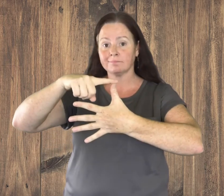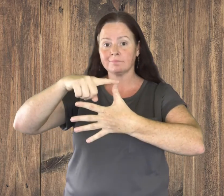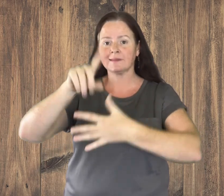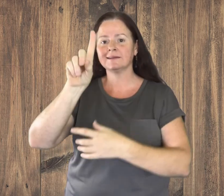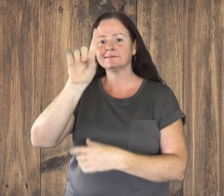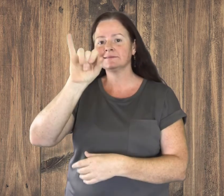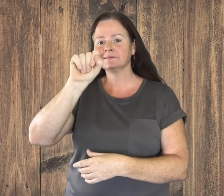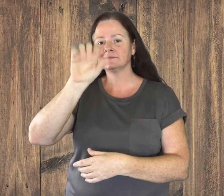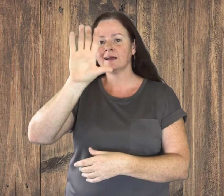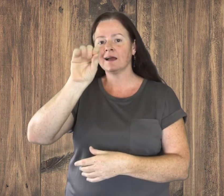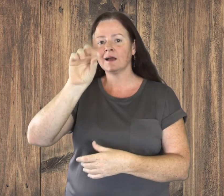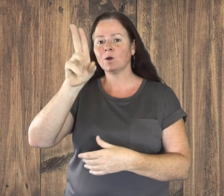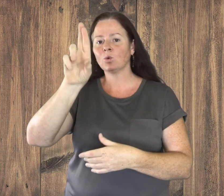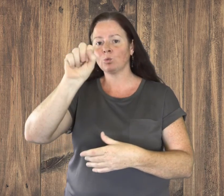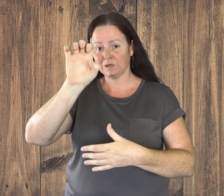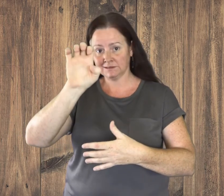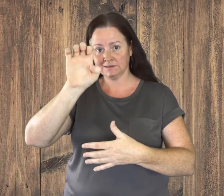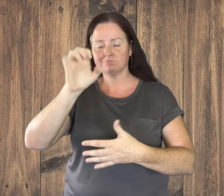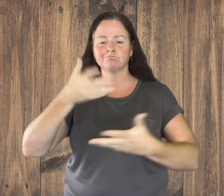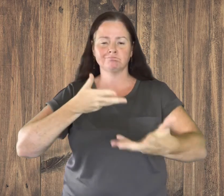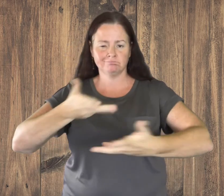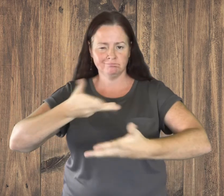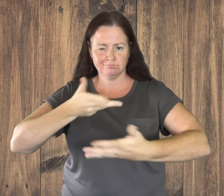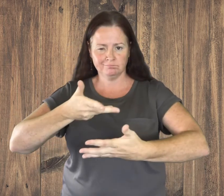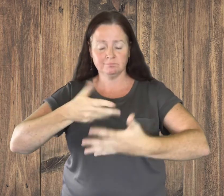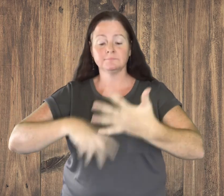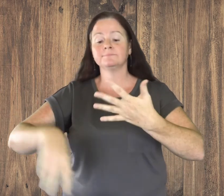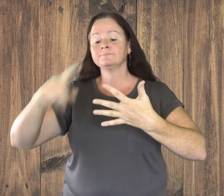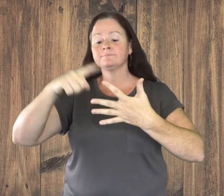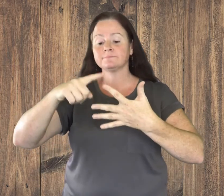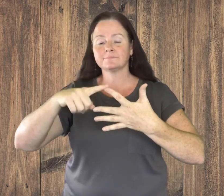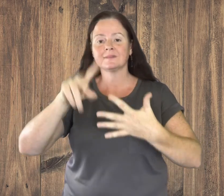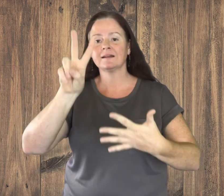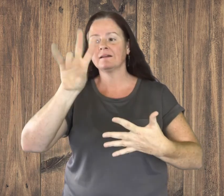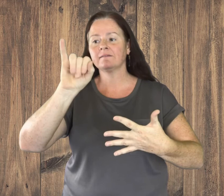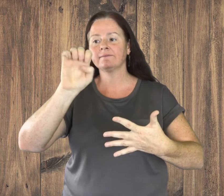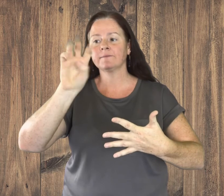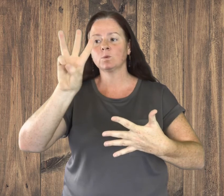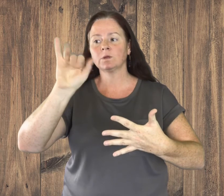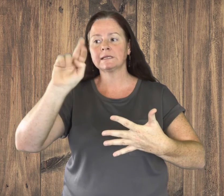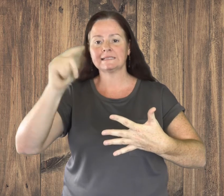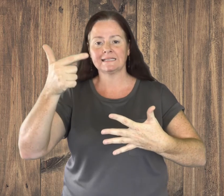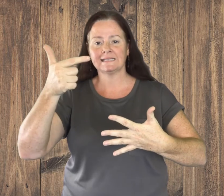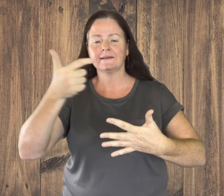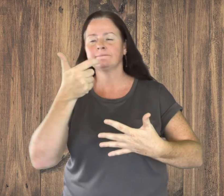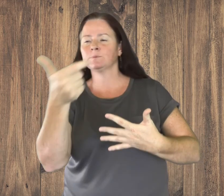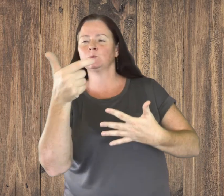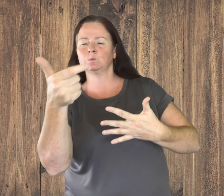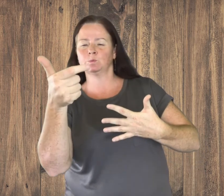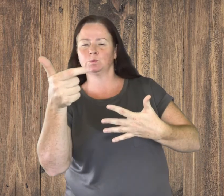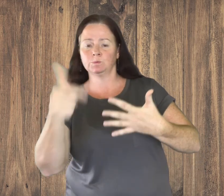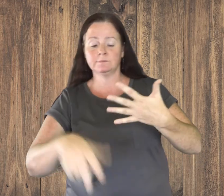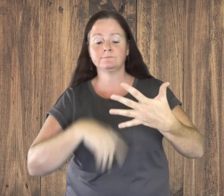Discourse Viewing